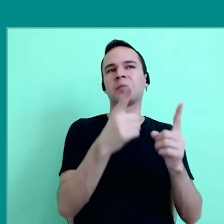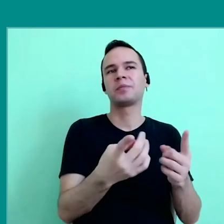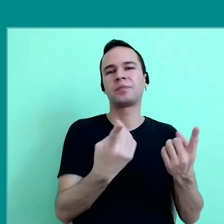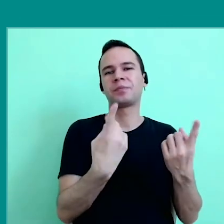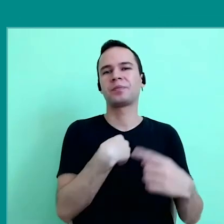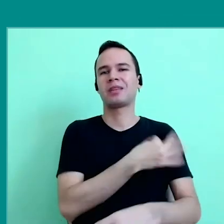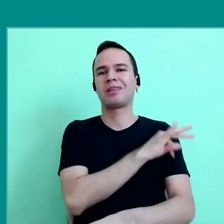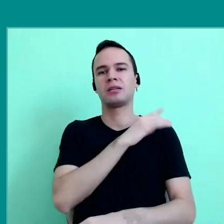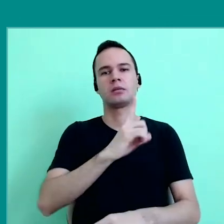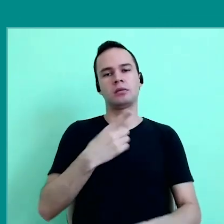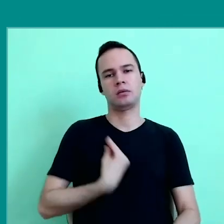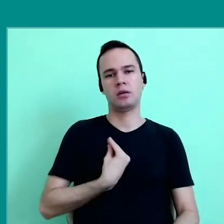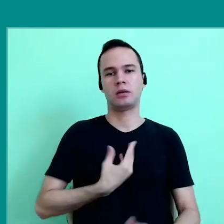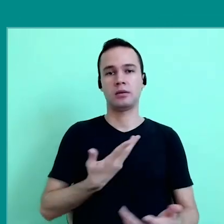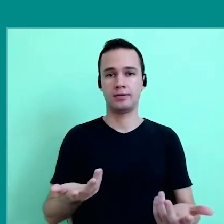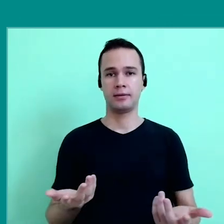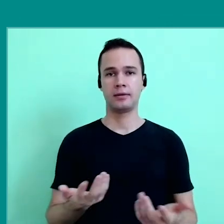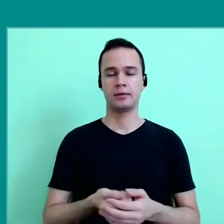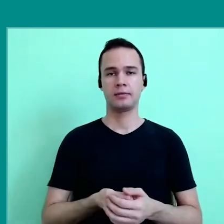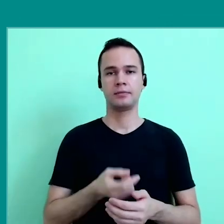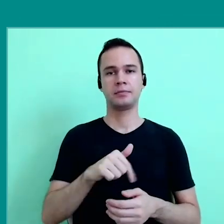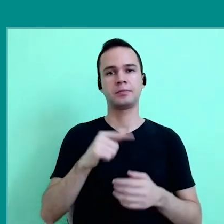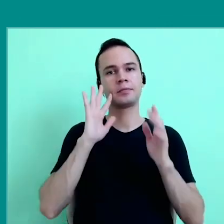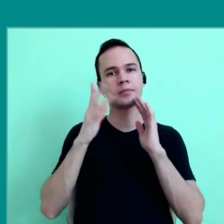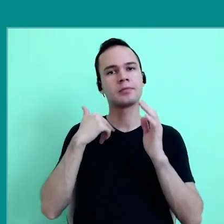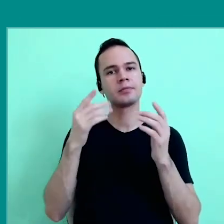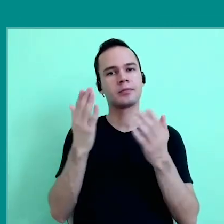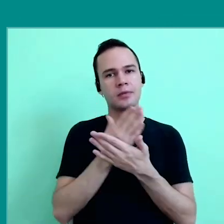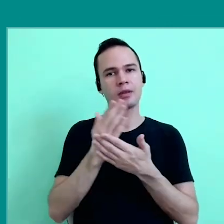and maybe life, let's say… I trust a lot certain authors who say: